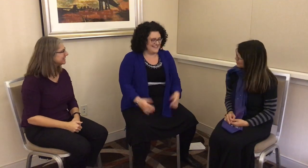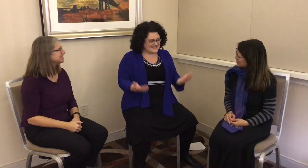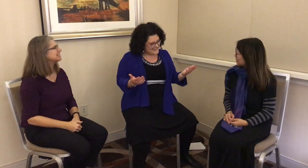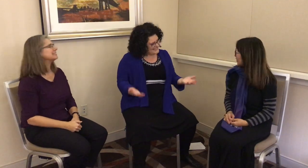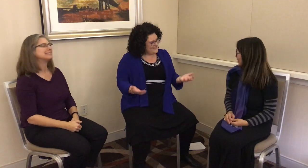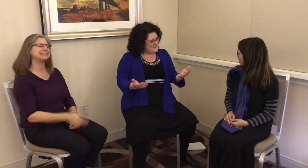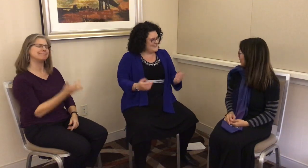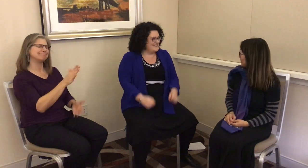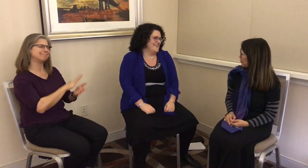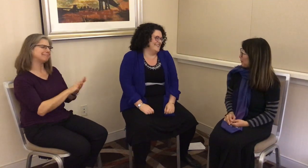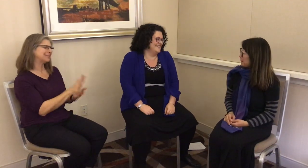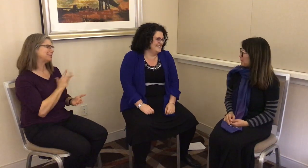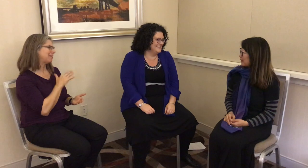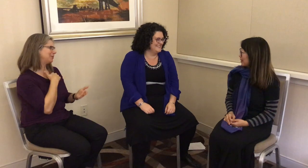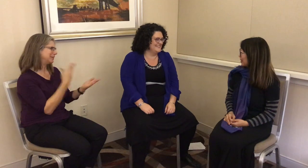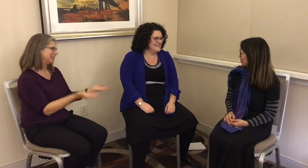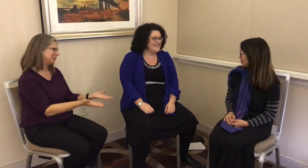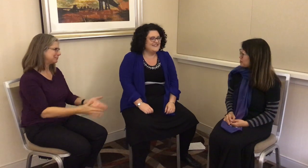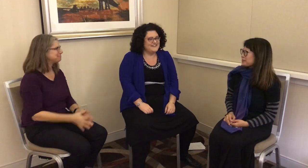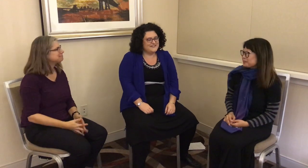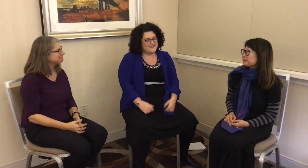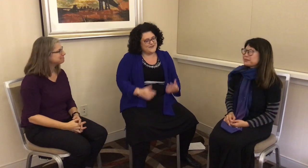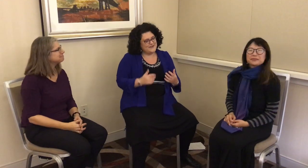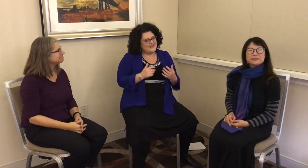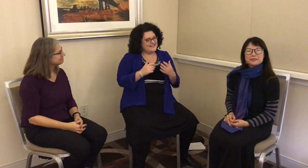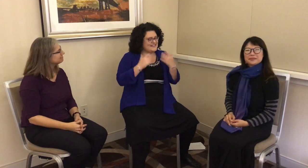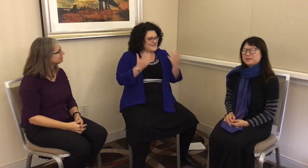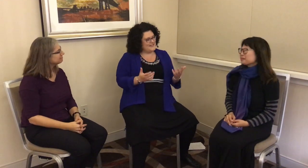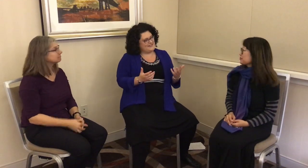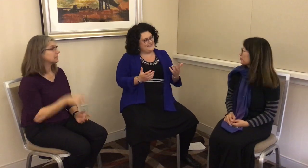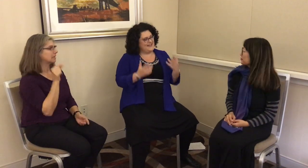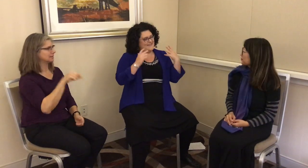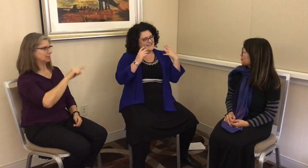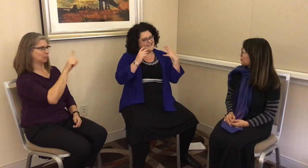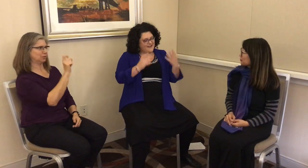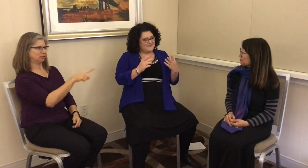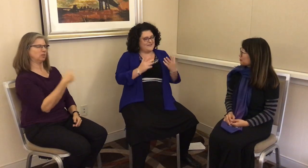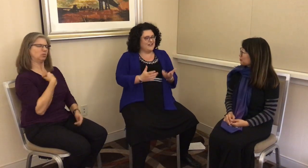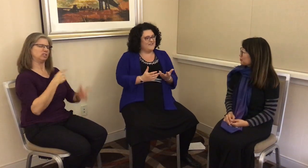G: It’s so nice to have you on the show. This is a question that we start with all